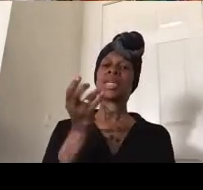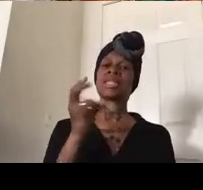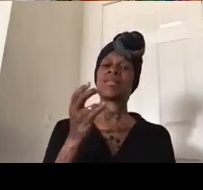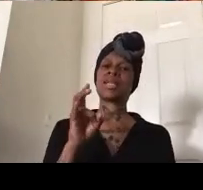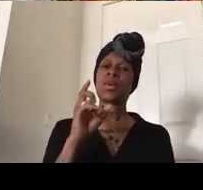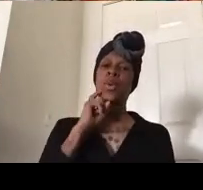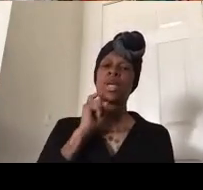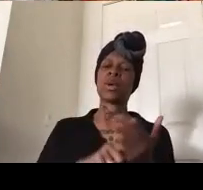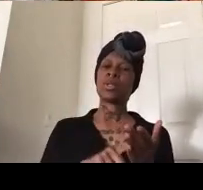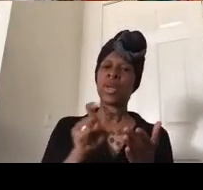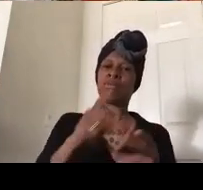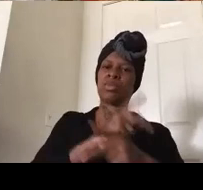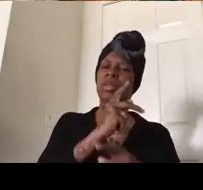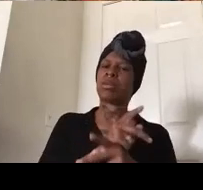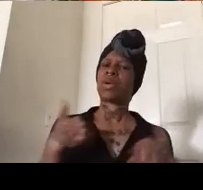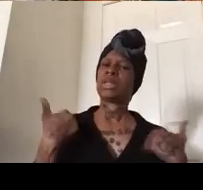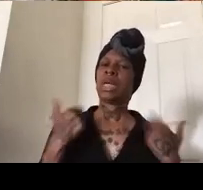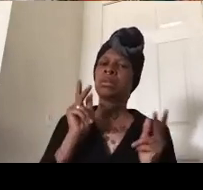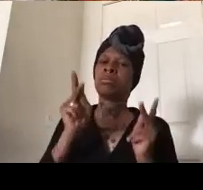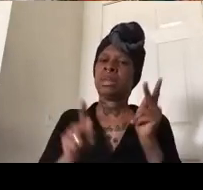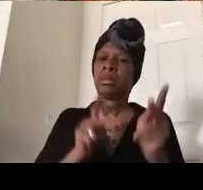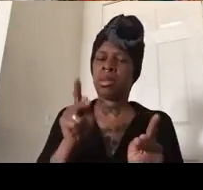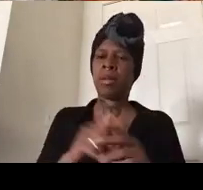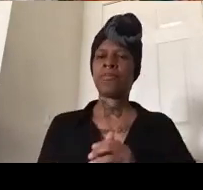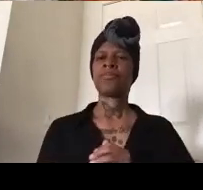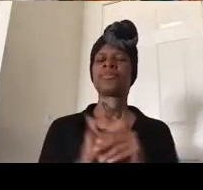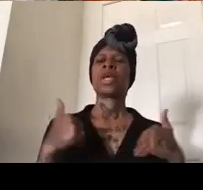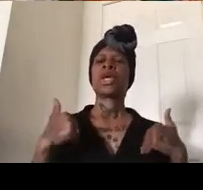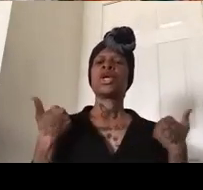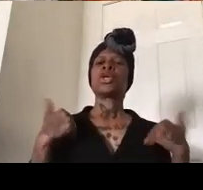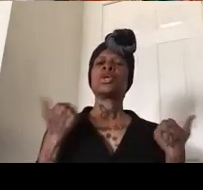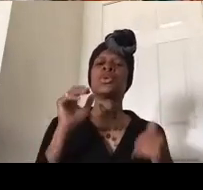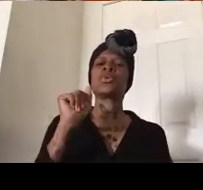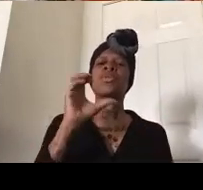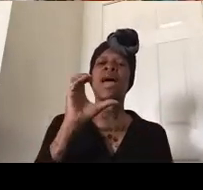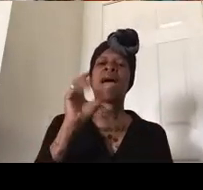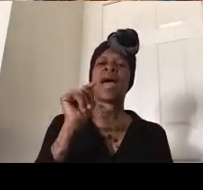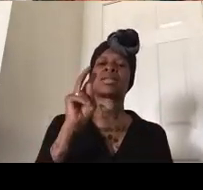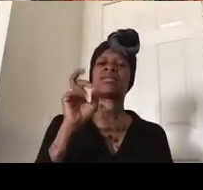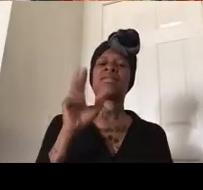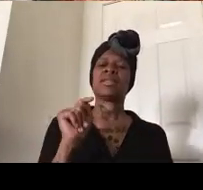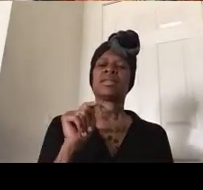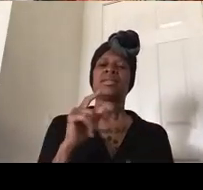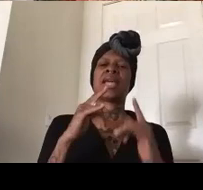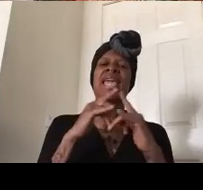people so we had a youth activist camp which also kind of helps to solidify our youth